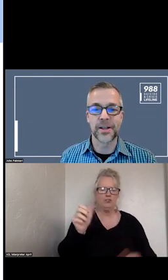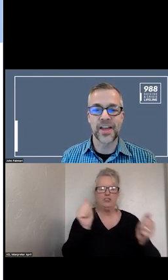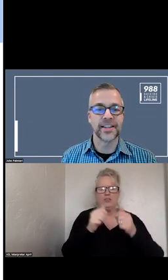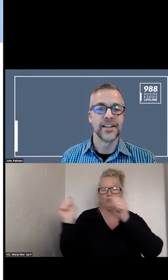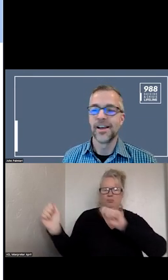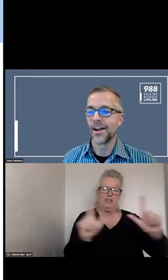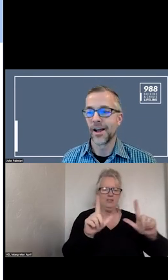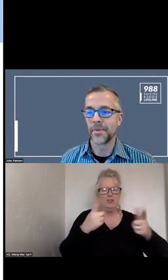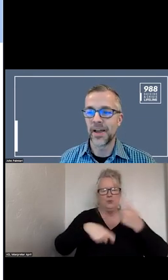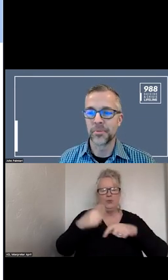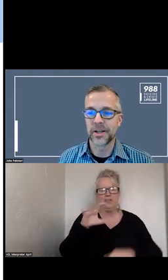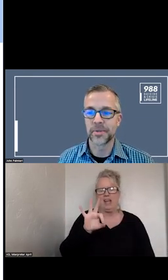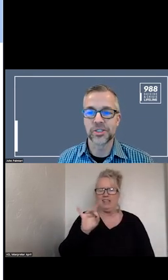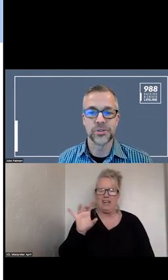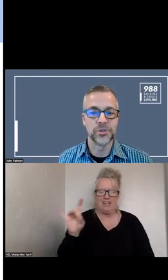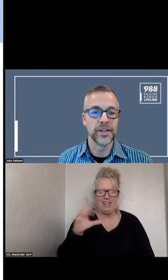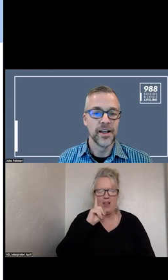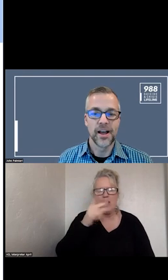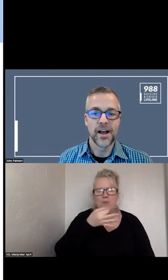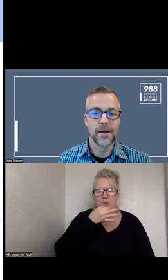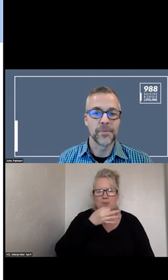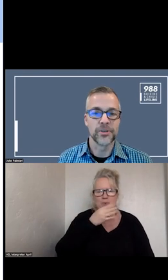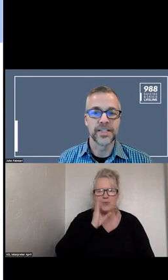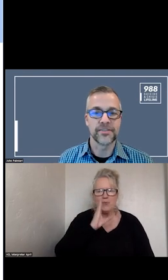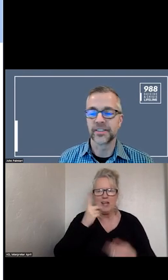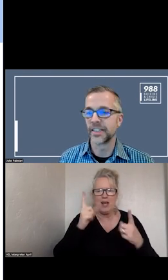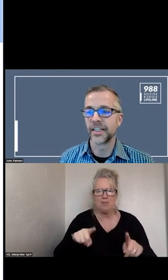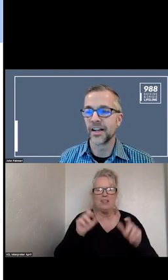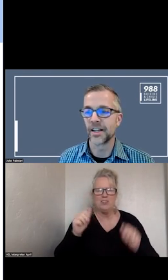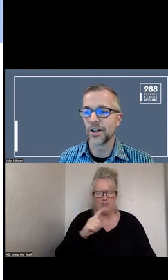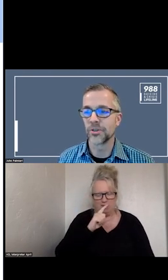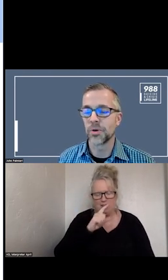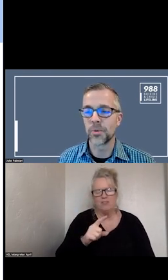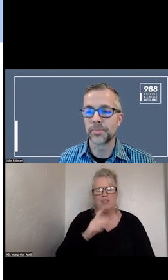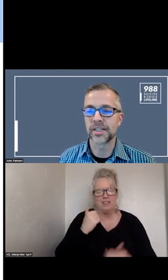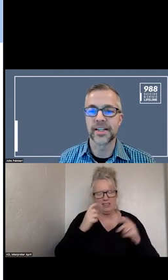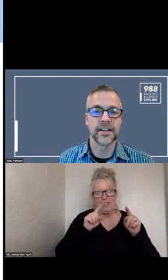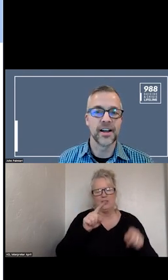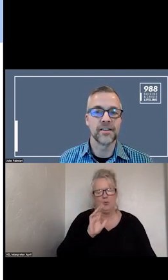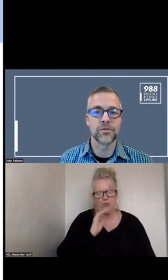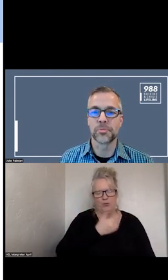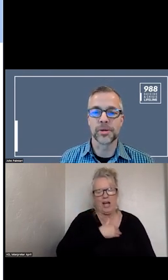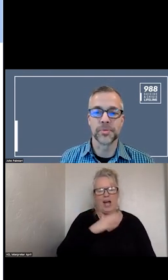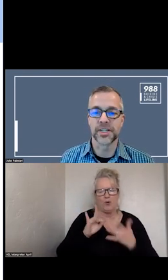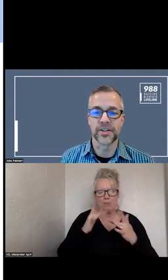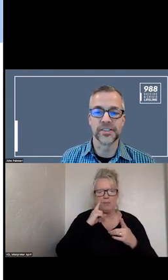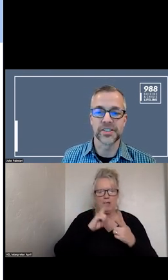ABOUT THAT. THAT IS SOON. YOU CAN GO TO THE SITE FOR PRINTABLE MATERIALS